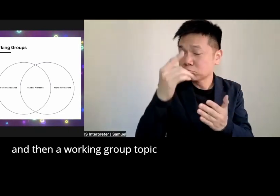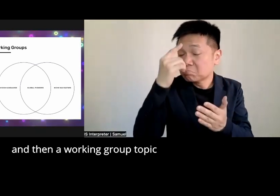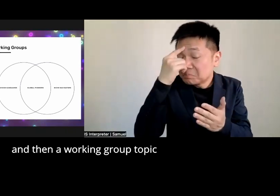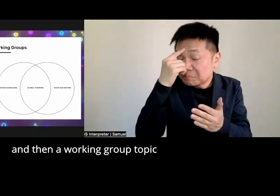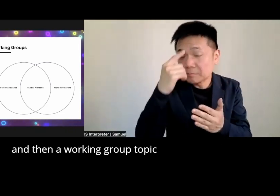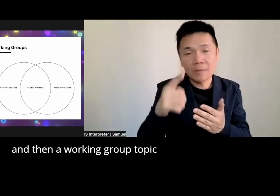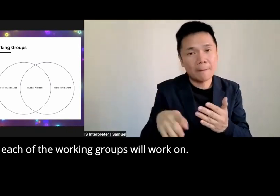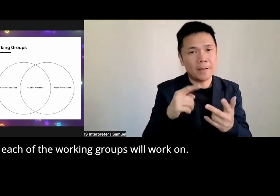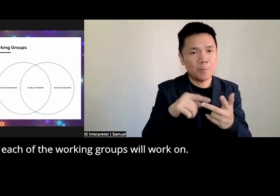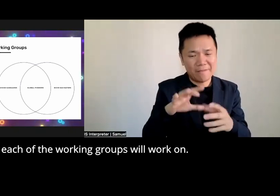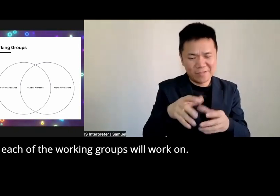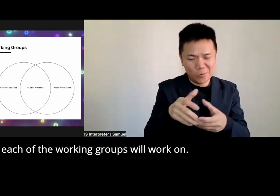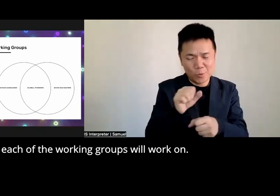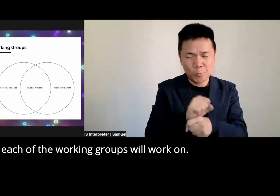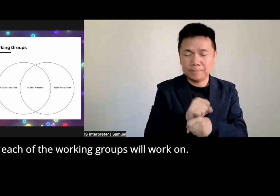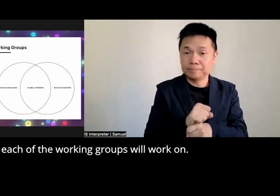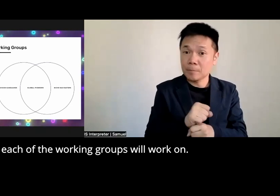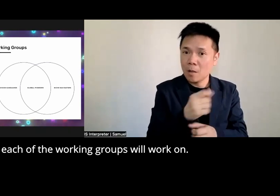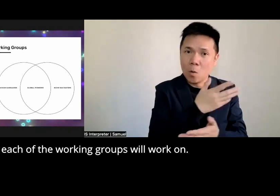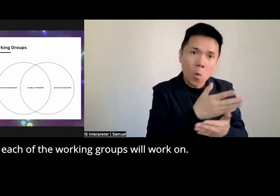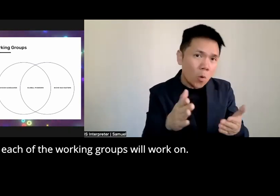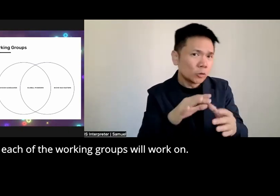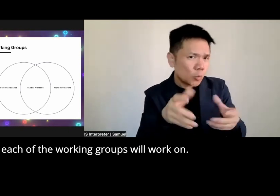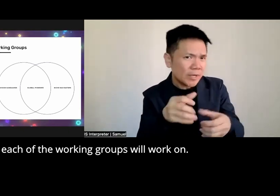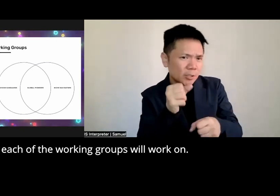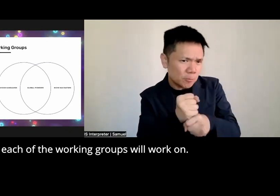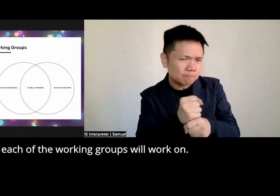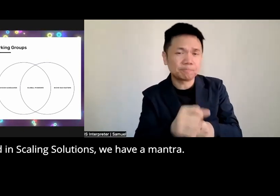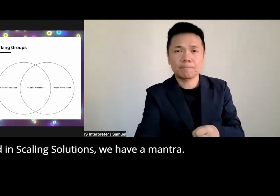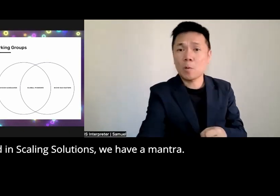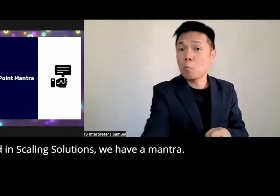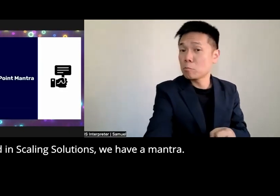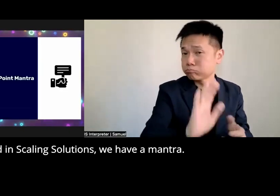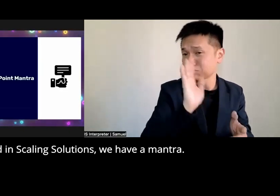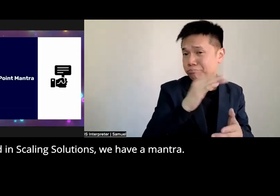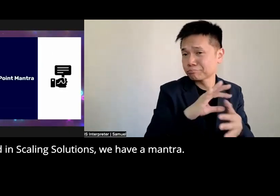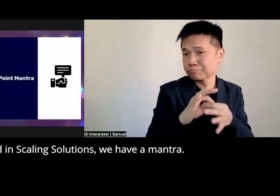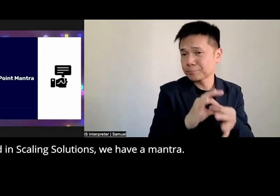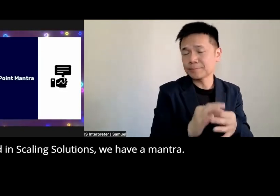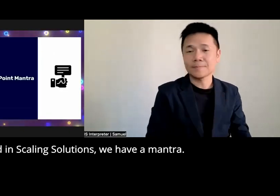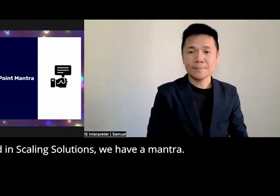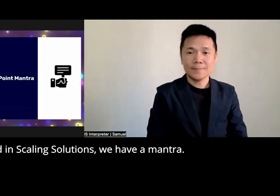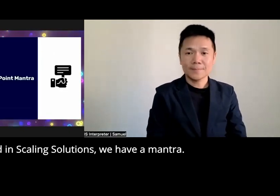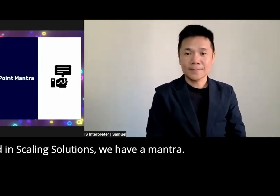working group topic that each of the working groups will will will work on and in scaling